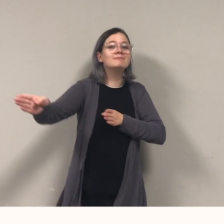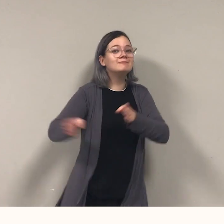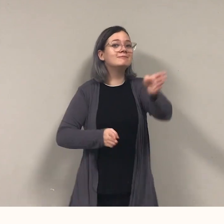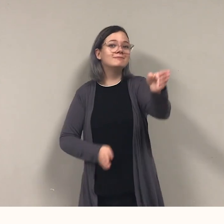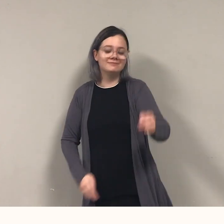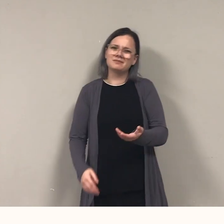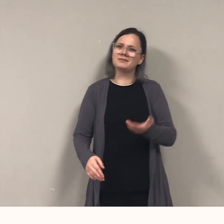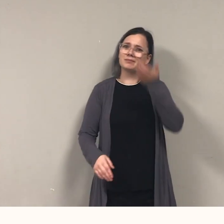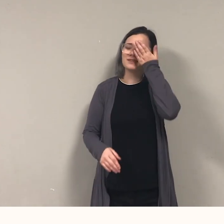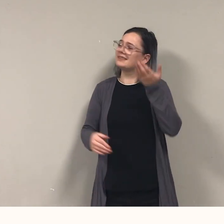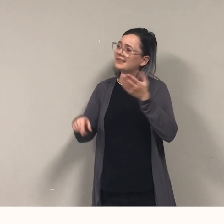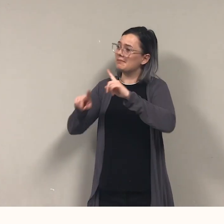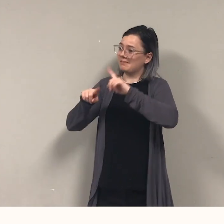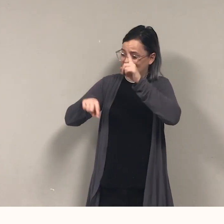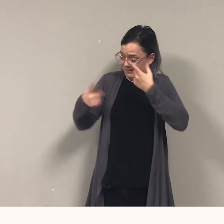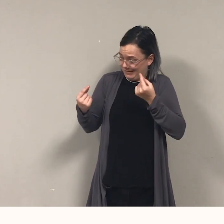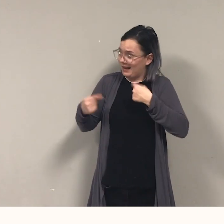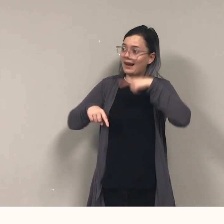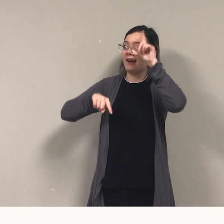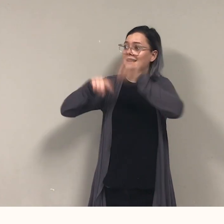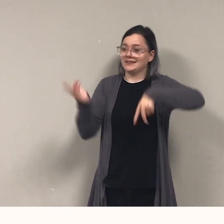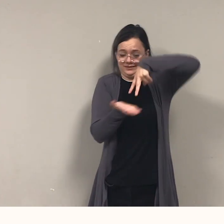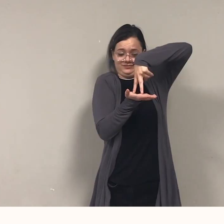But Pirate cannot bend both knees,